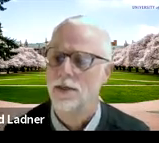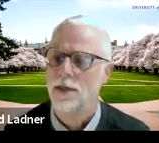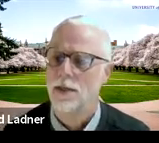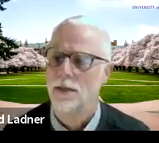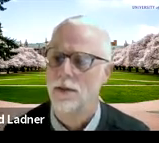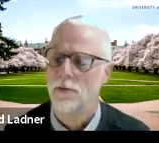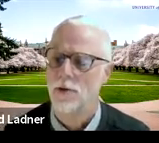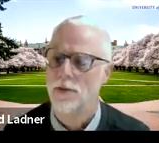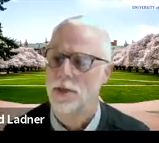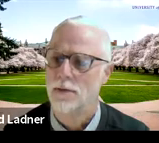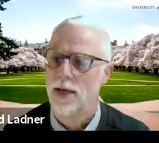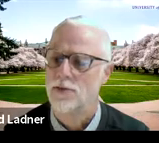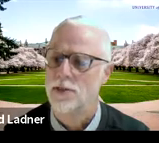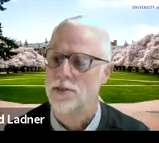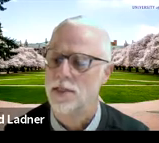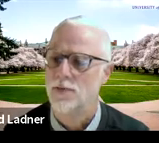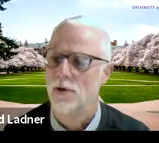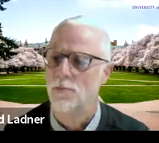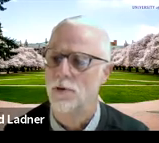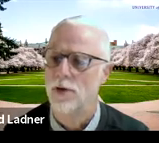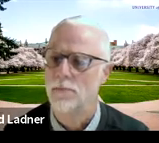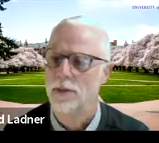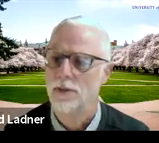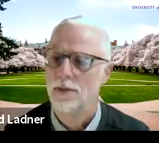And I run the AccessCSForAll program.